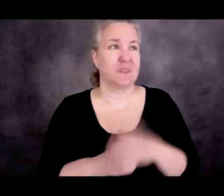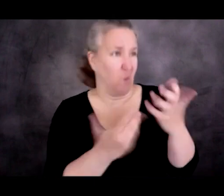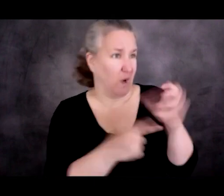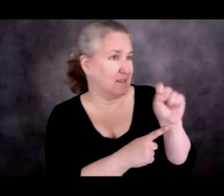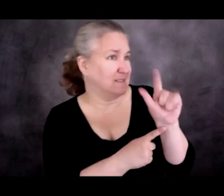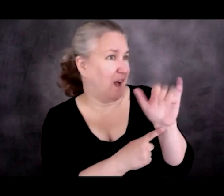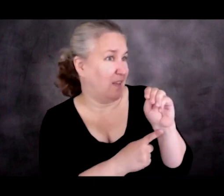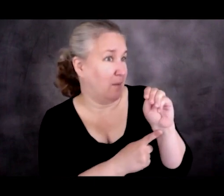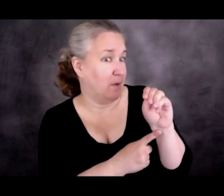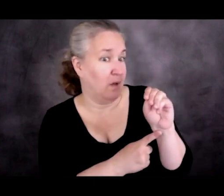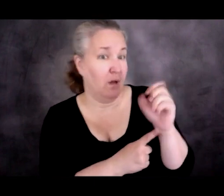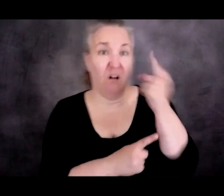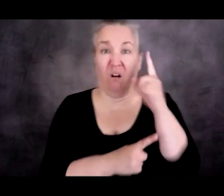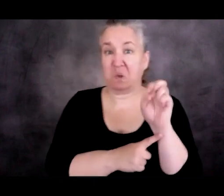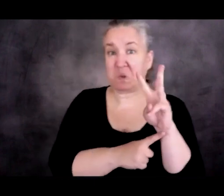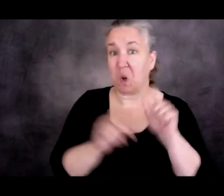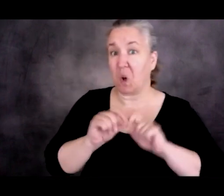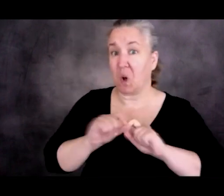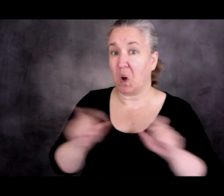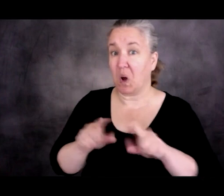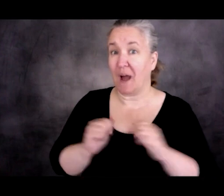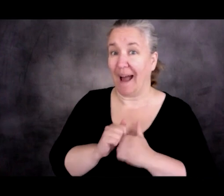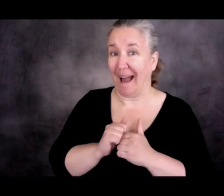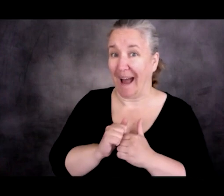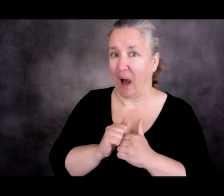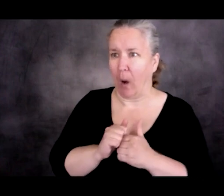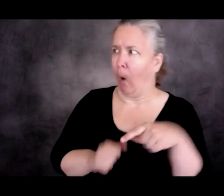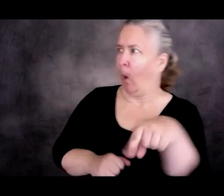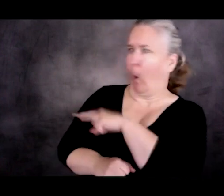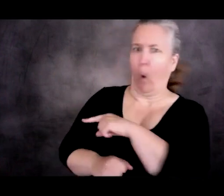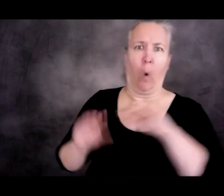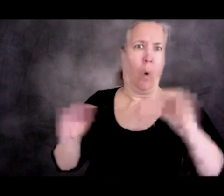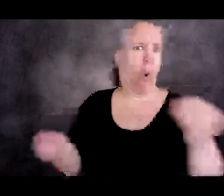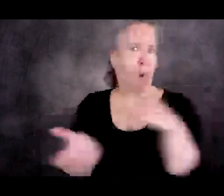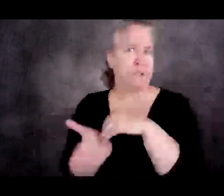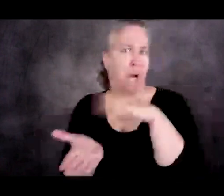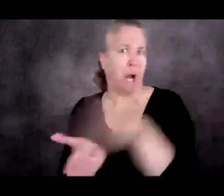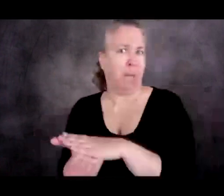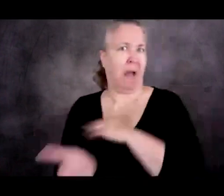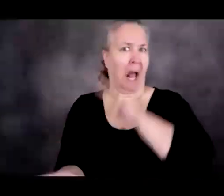is this is about undocumented migration or illegal immigration, but it's not.